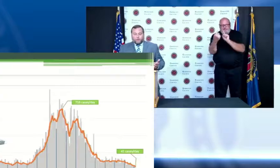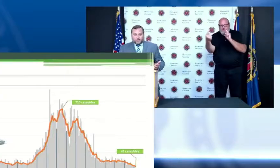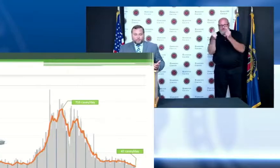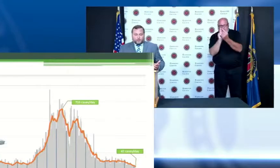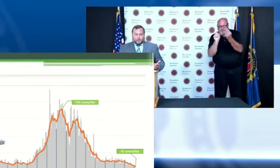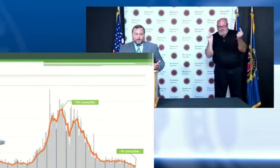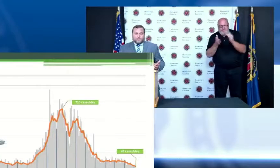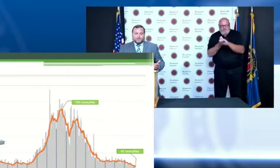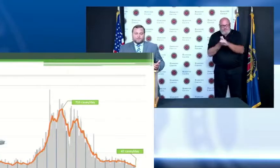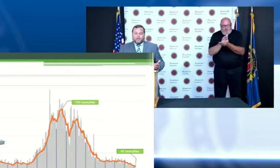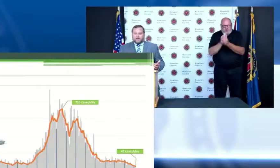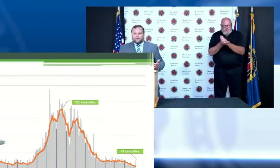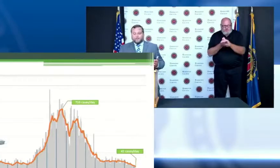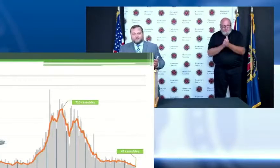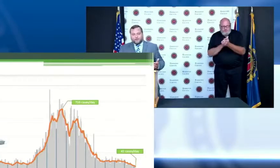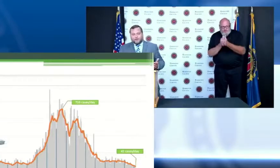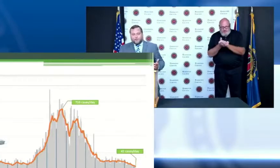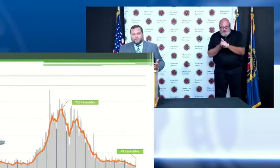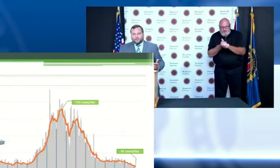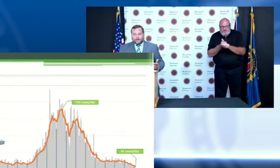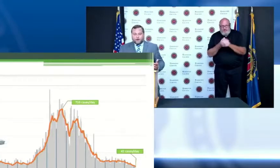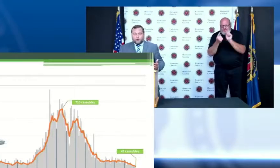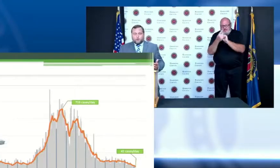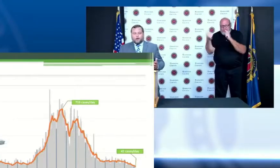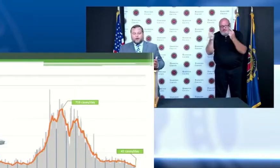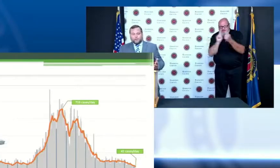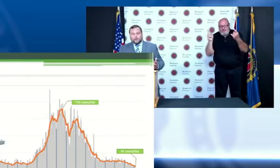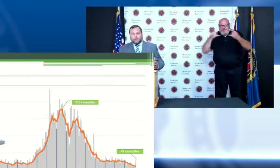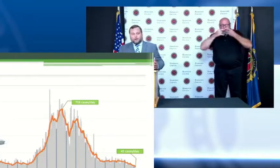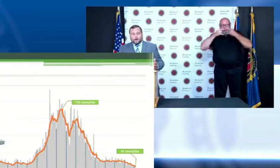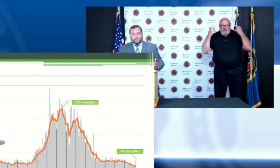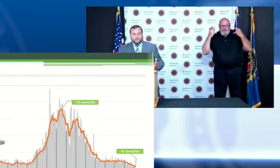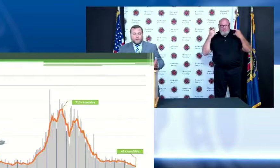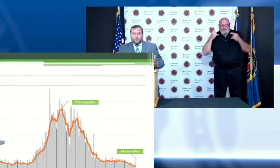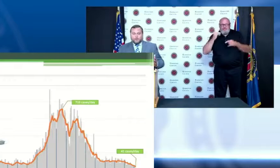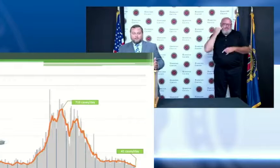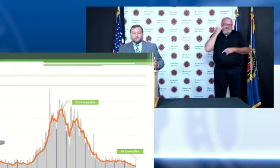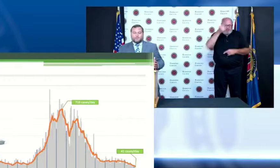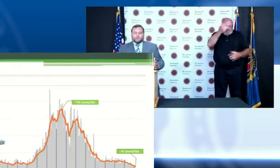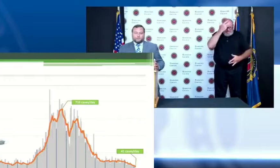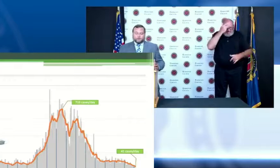washing your hands and if you're sick keeping sick at home and covering your cough these tools should